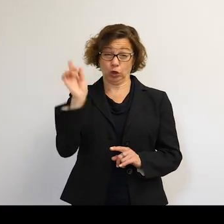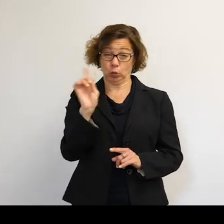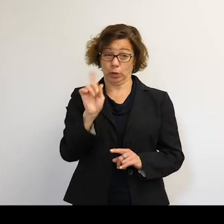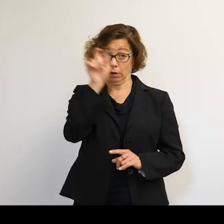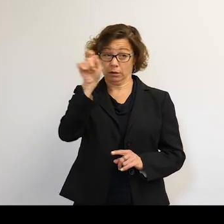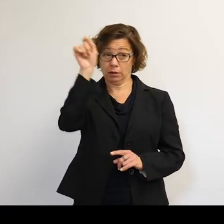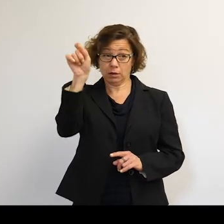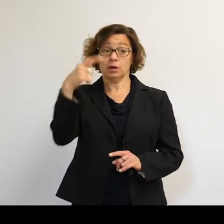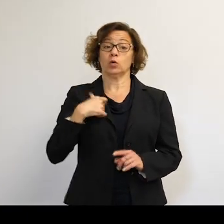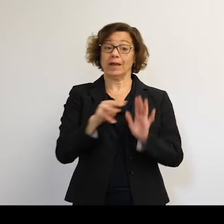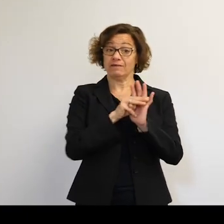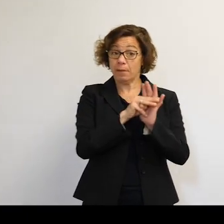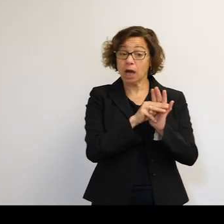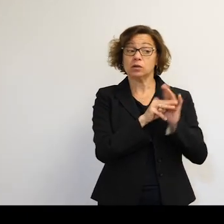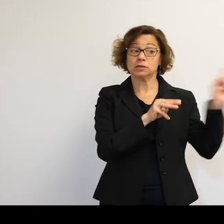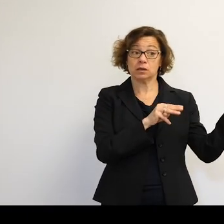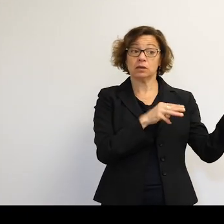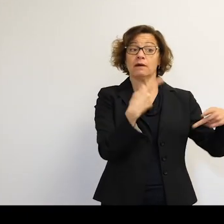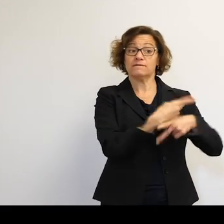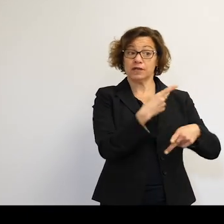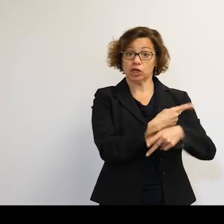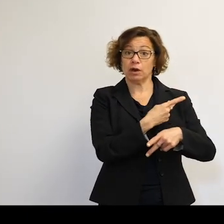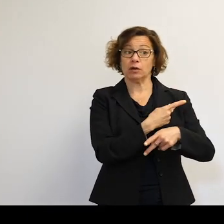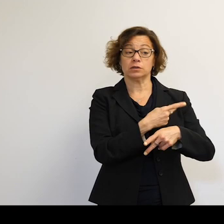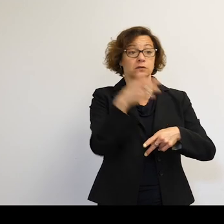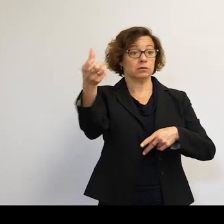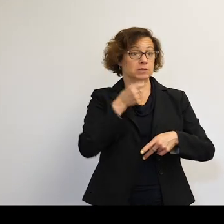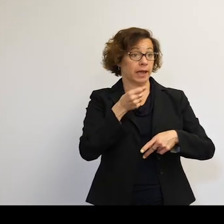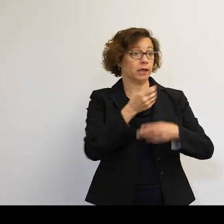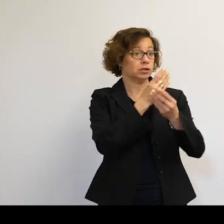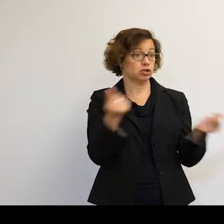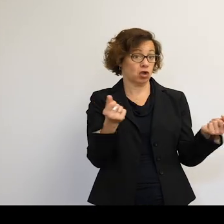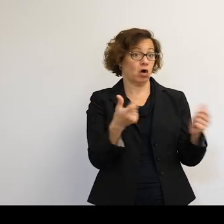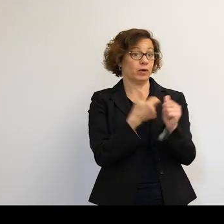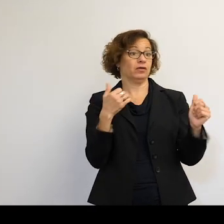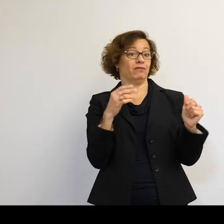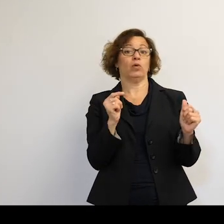have the models to work out where it'll be. And we could solve the problem. We could avoid it.